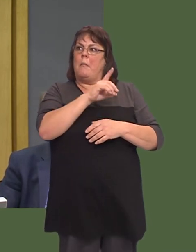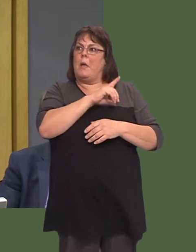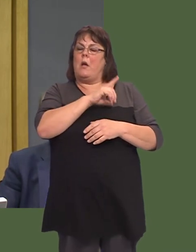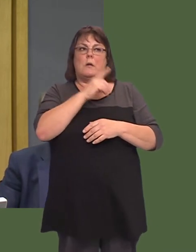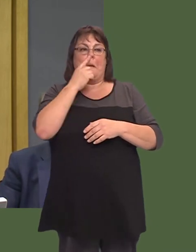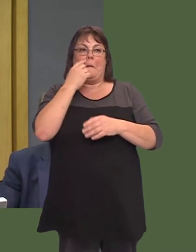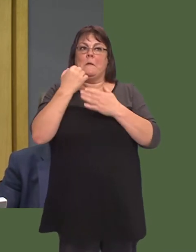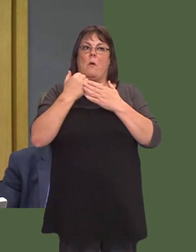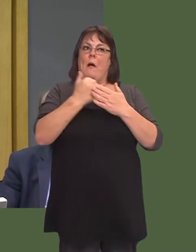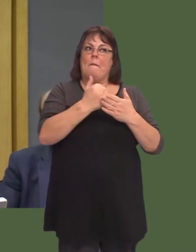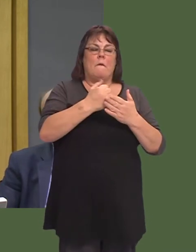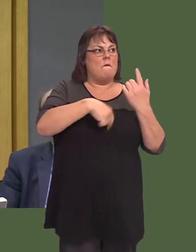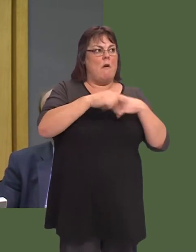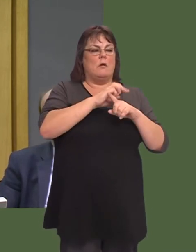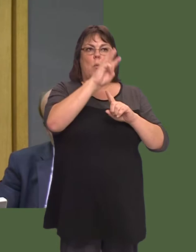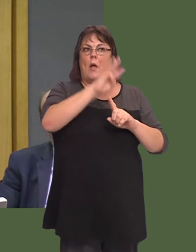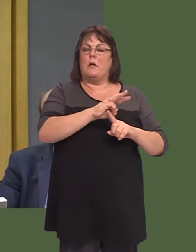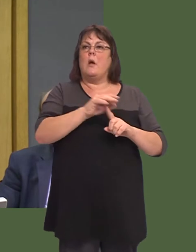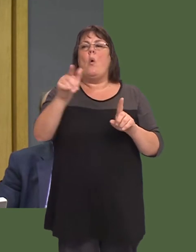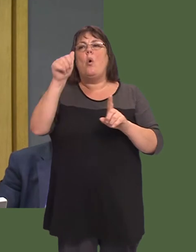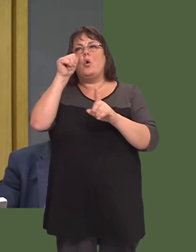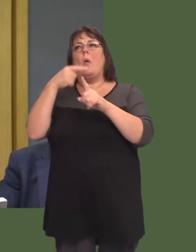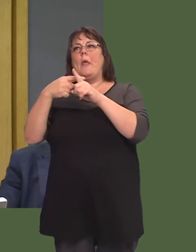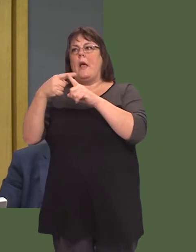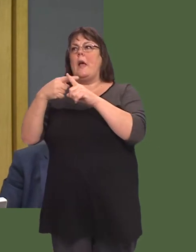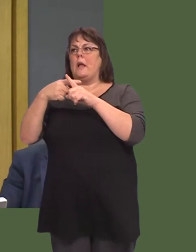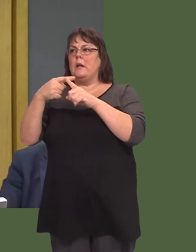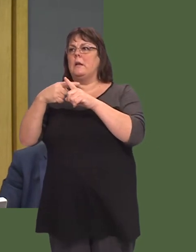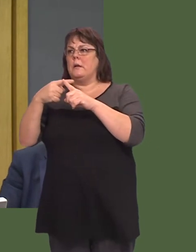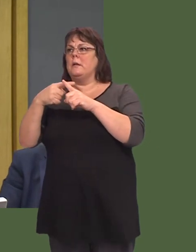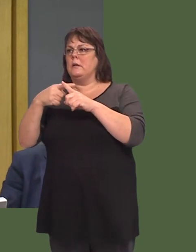distinct disadvantage, and finally pointing out that although in England the money that